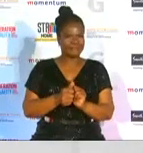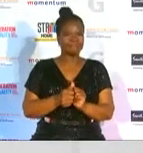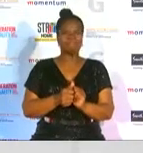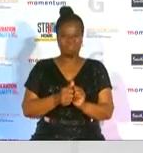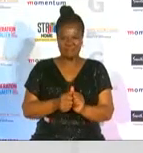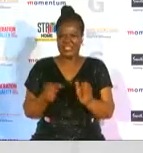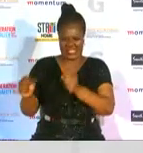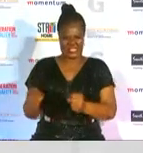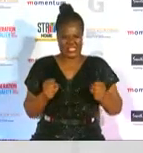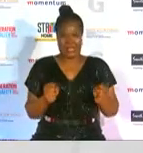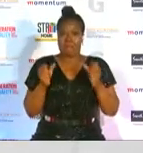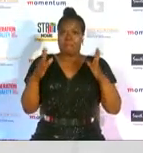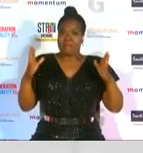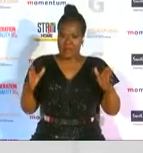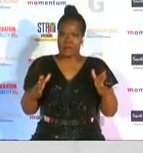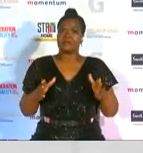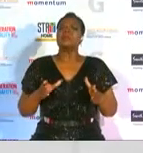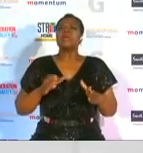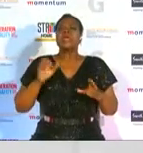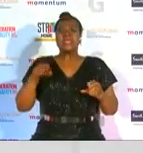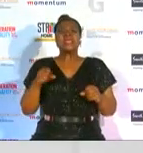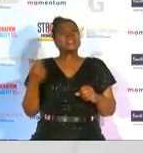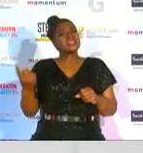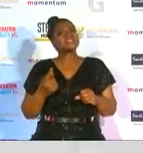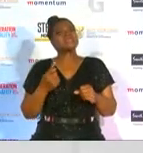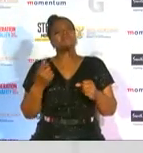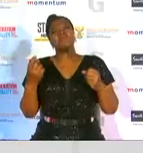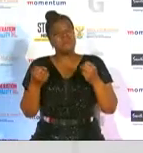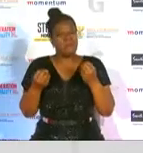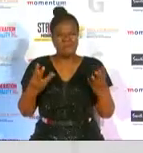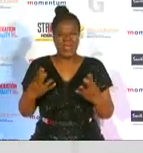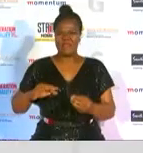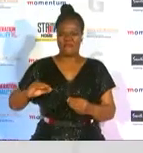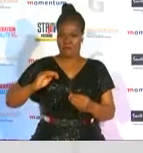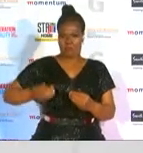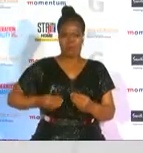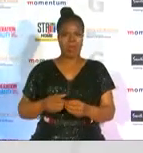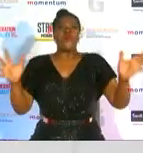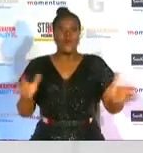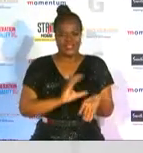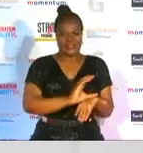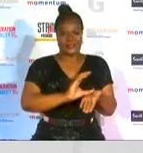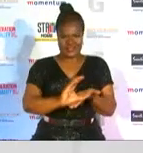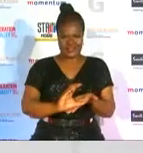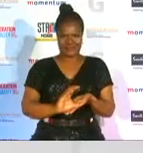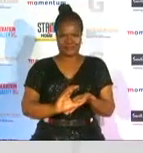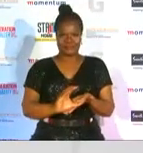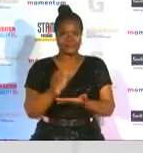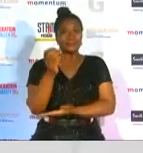enormous despite the fact that many cases female athletes exhibit more prowess one thing that rings so